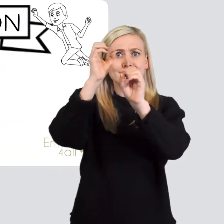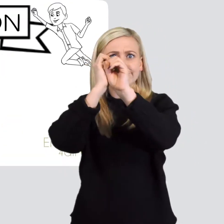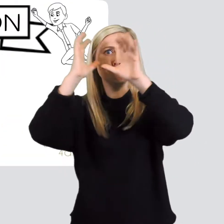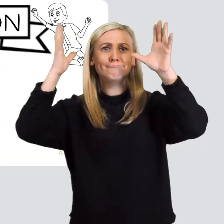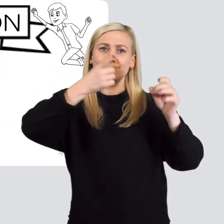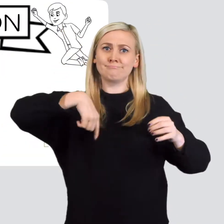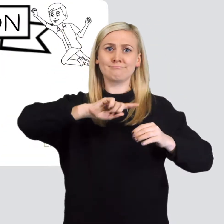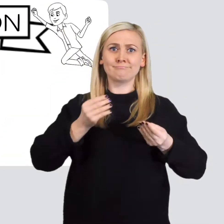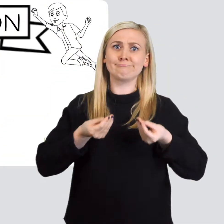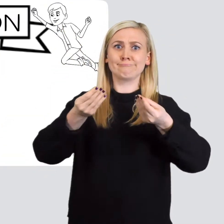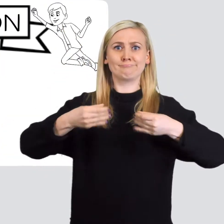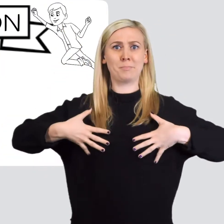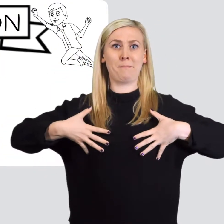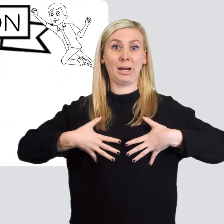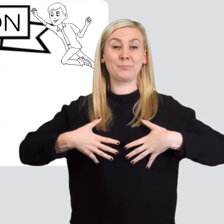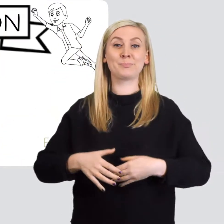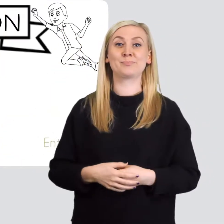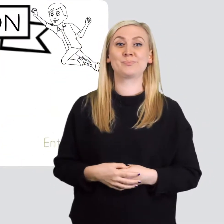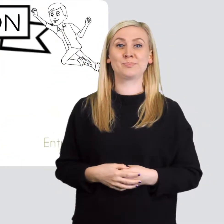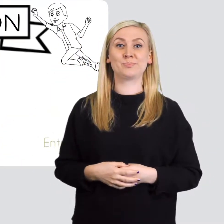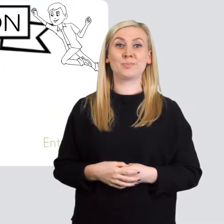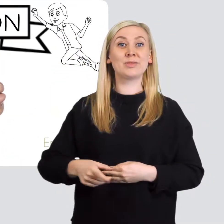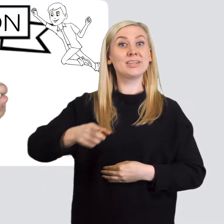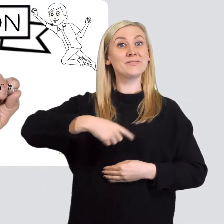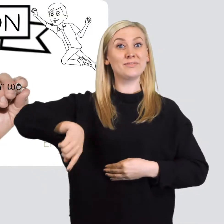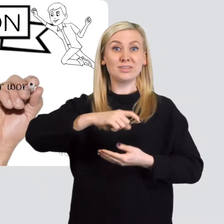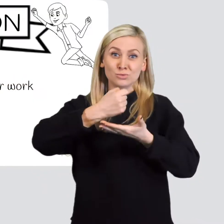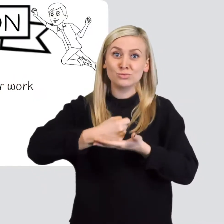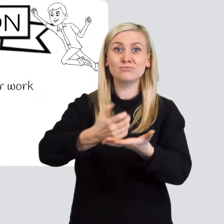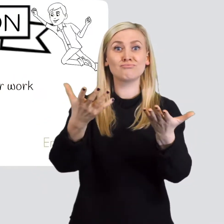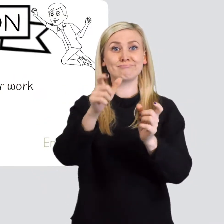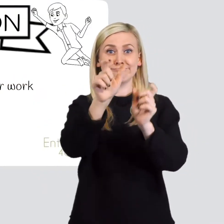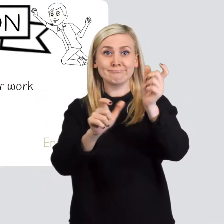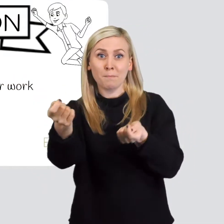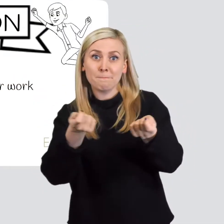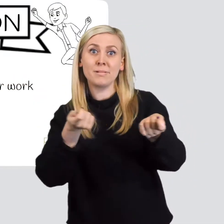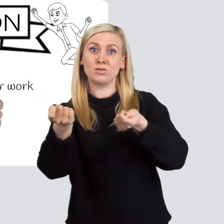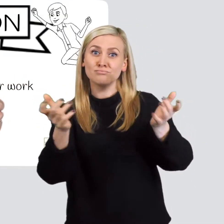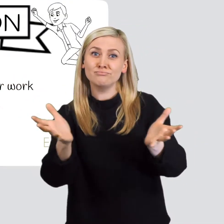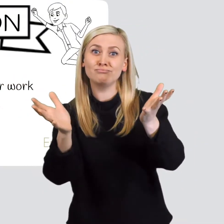and equip them with needed knowledge. To support mentors at their work